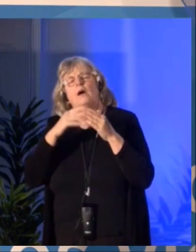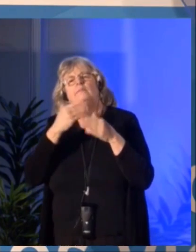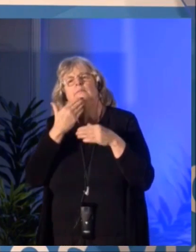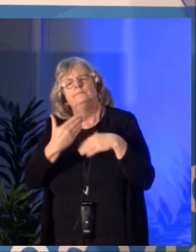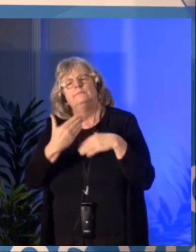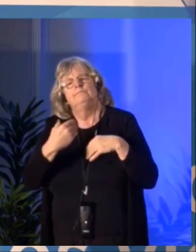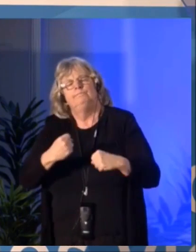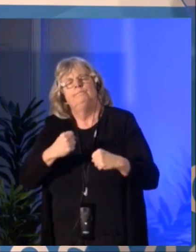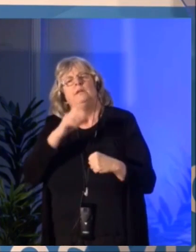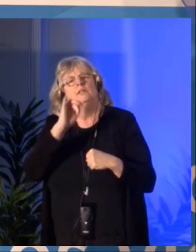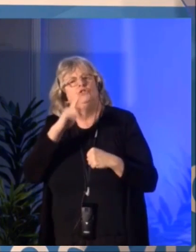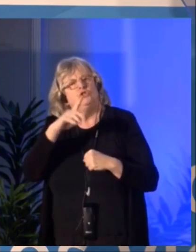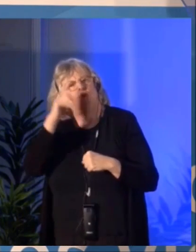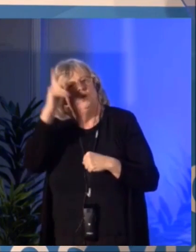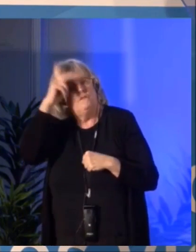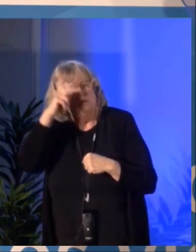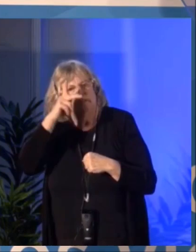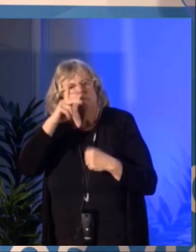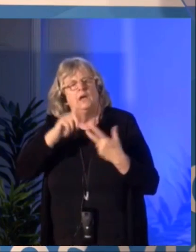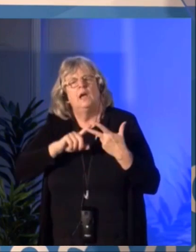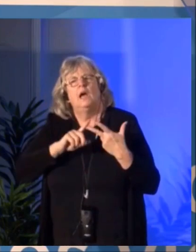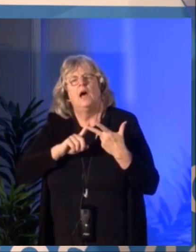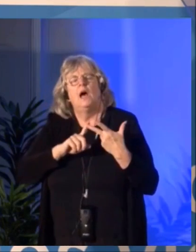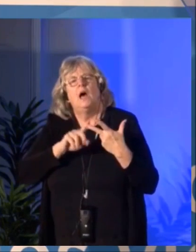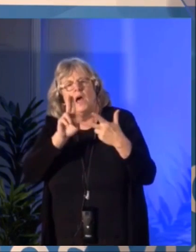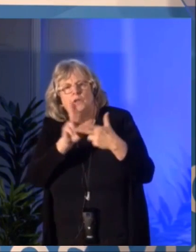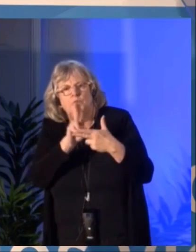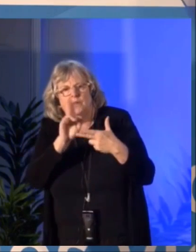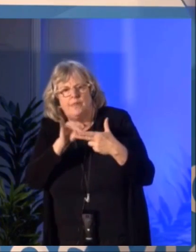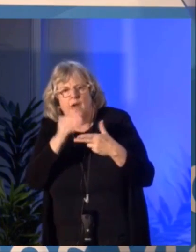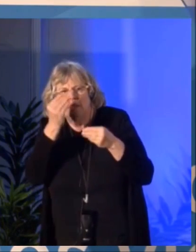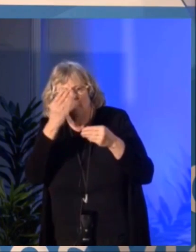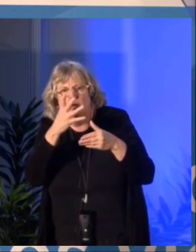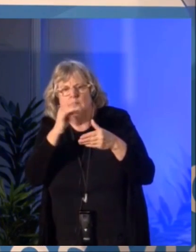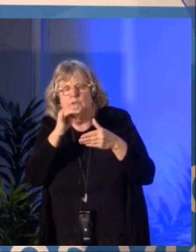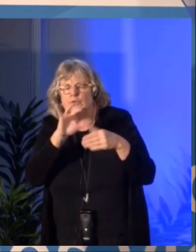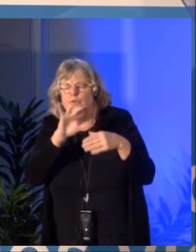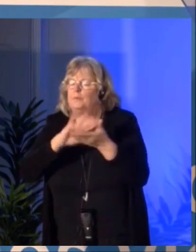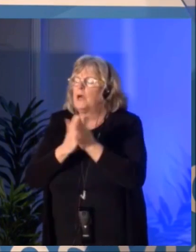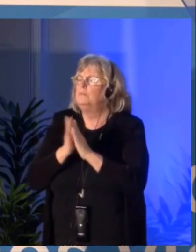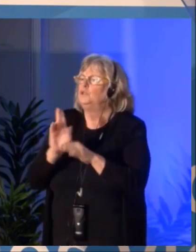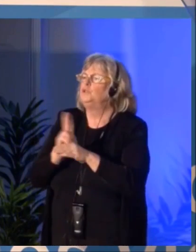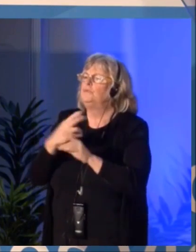However, what we do know from the studies and surveys we have consulted and commissioned is